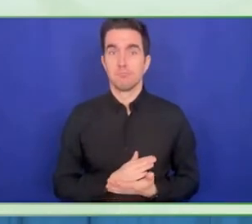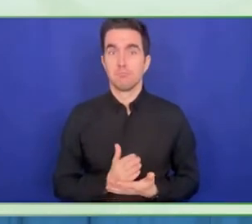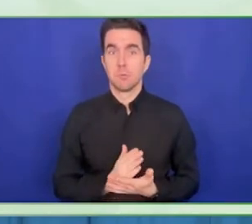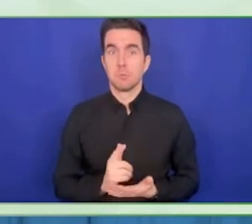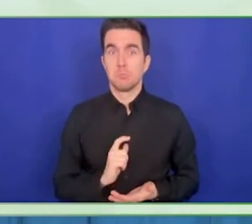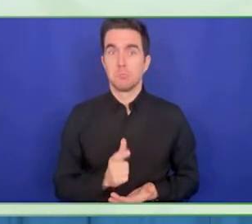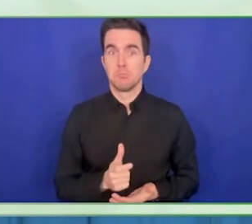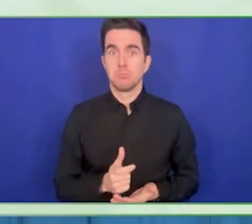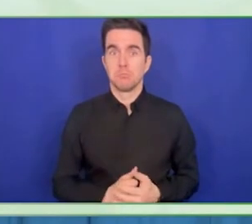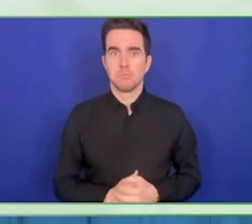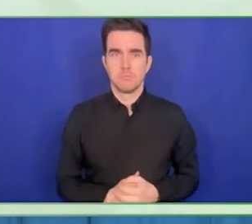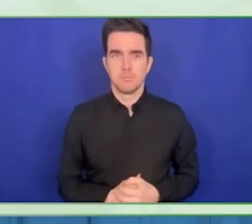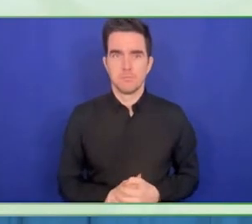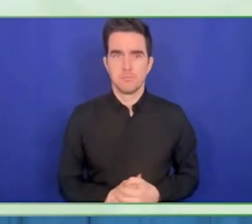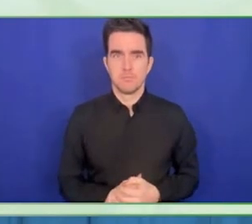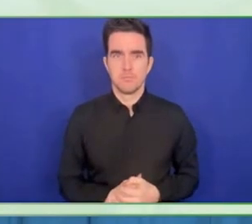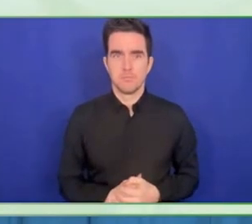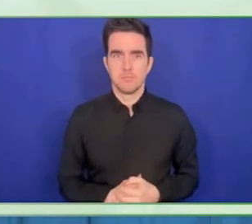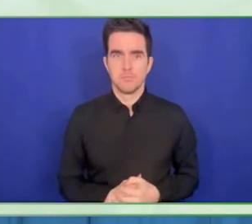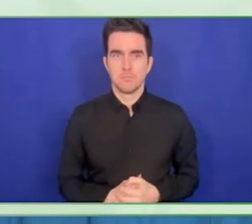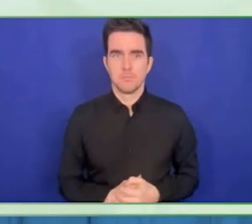It is not just one by one so we provide opportunities.